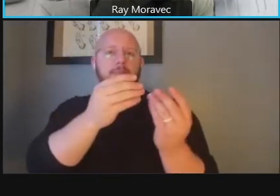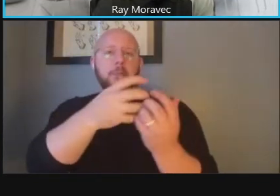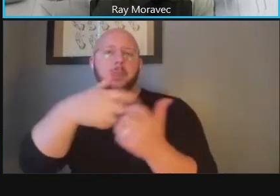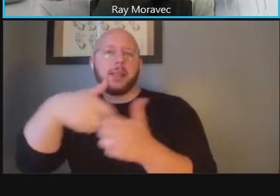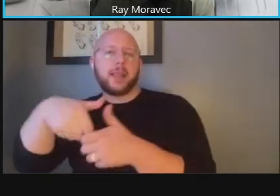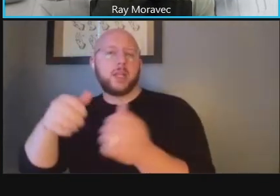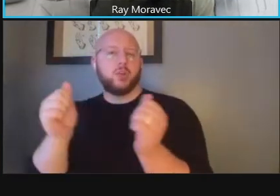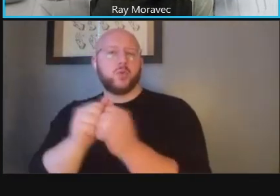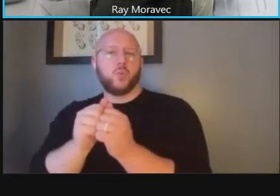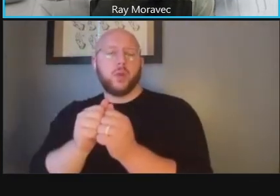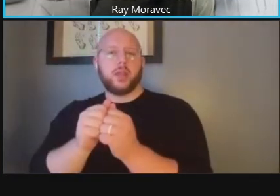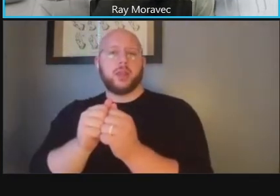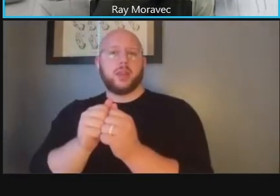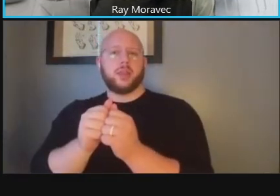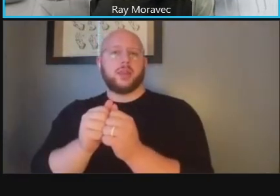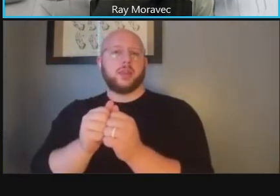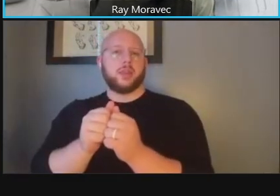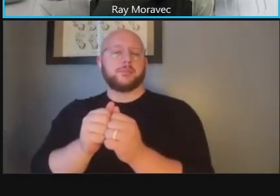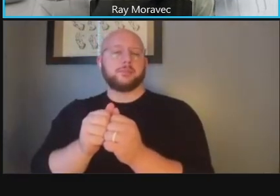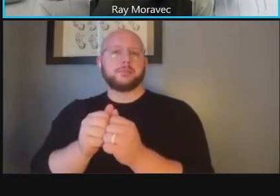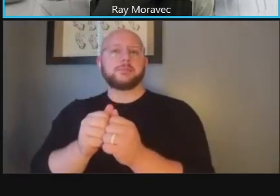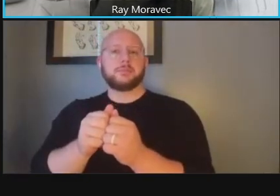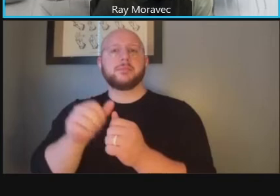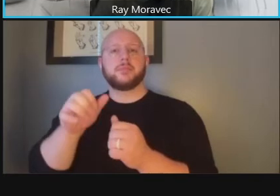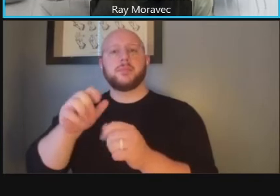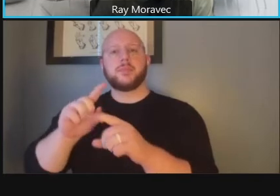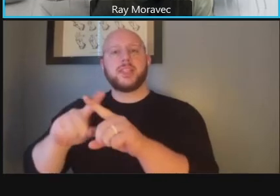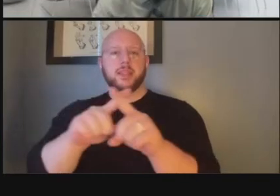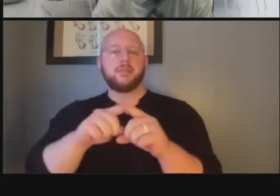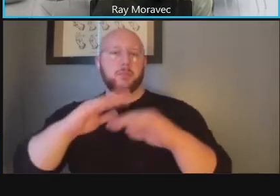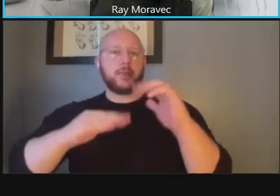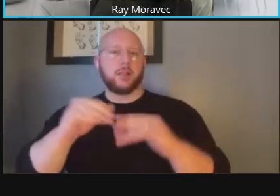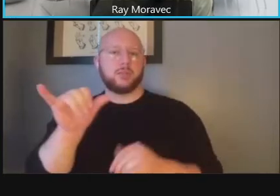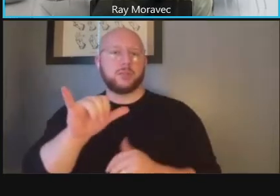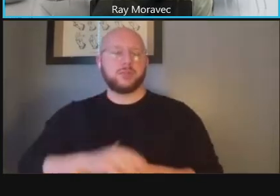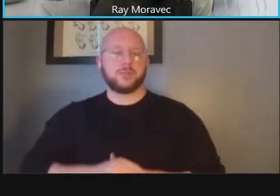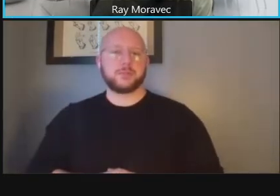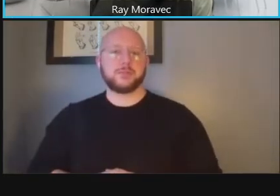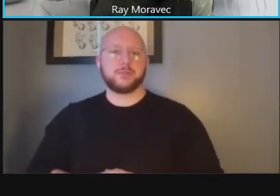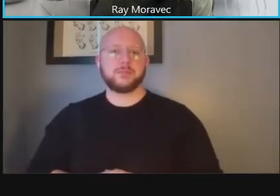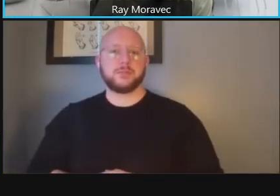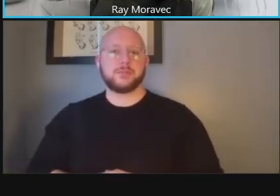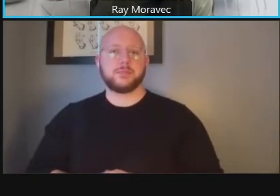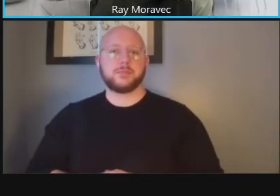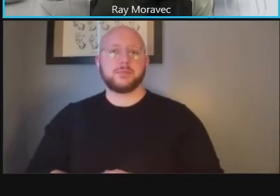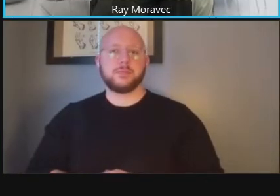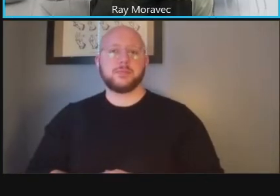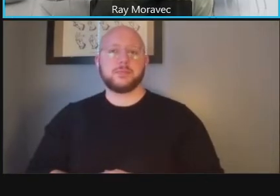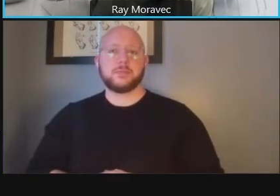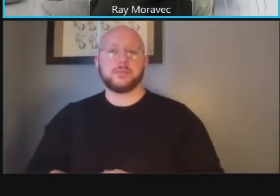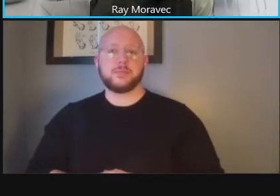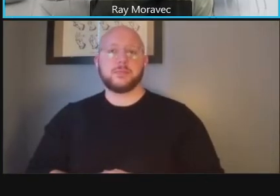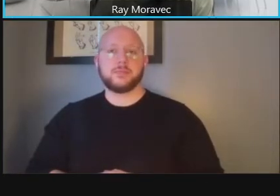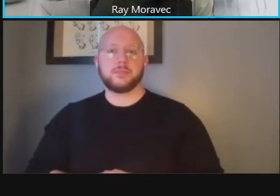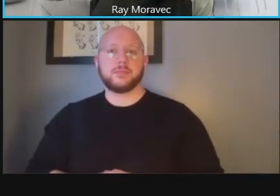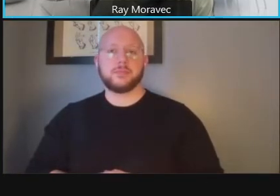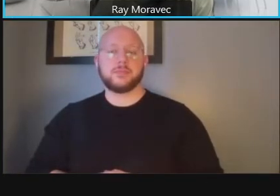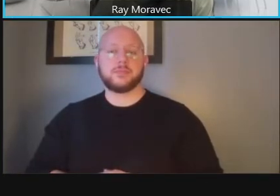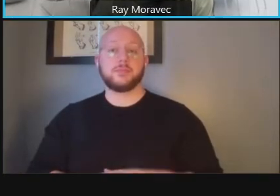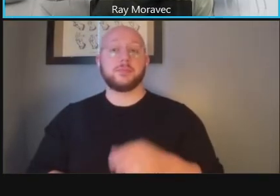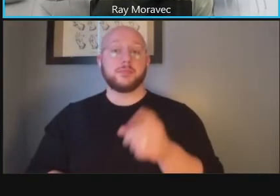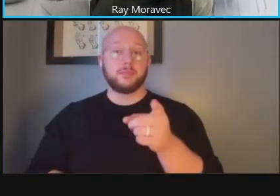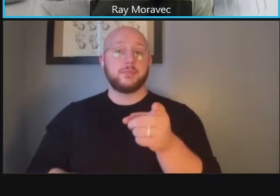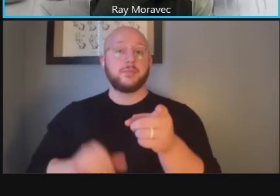overall um corridor as well if you go to the next slide from the sidewalk and pedestrian zone this